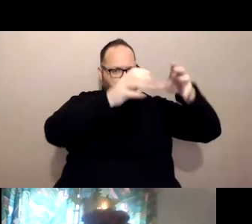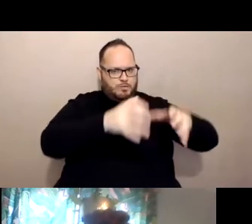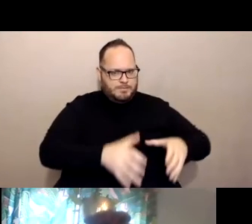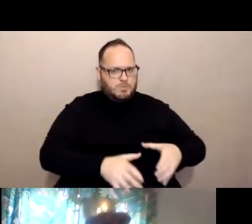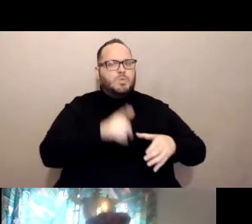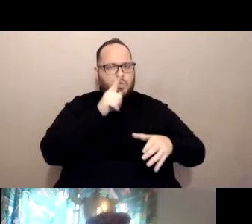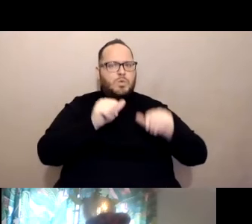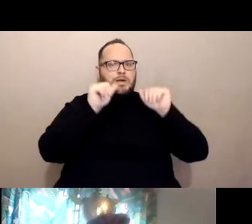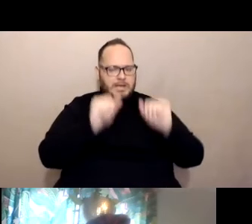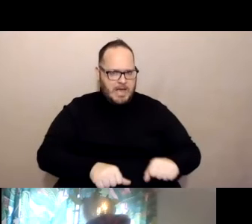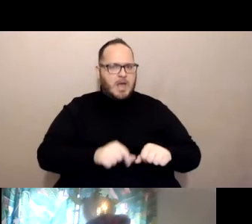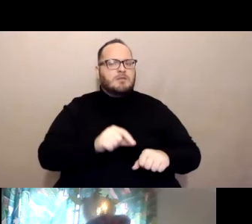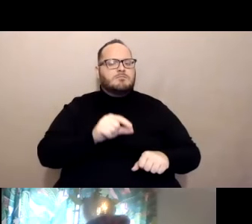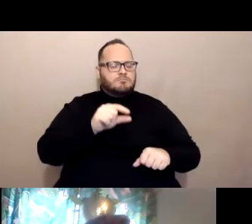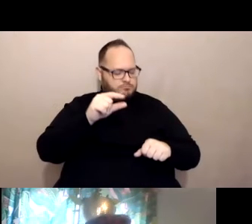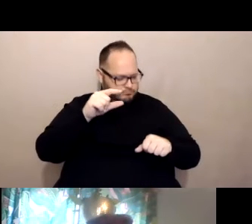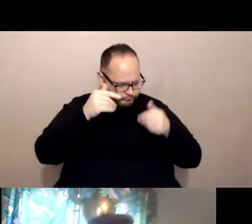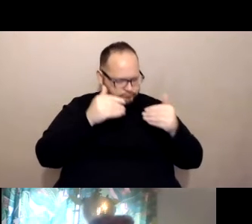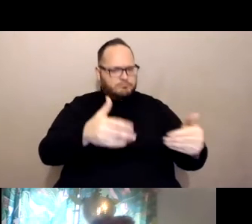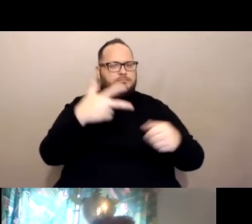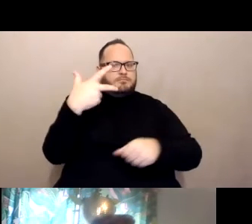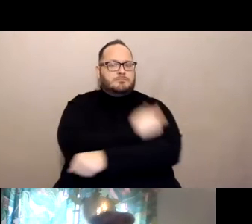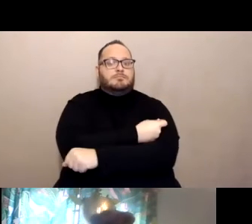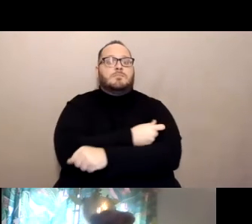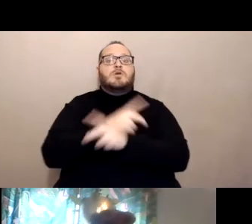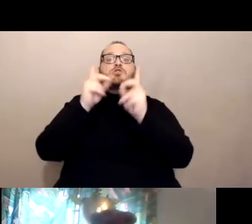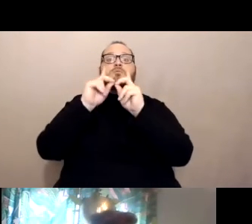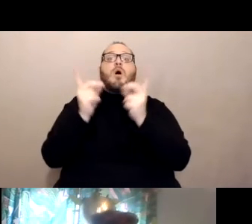and what the department of health was calling it was tears.